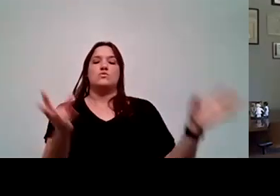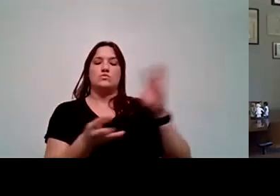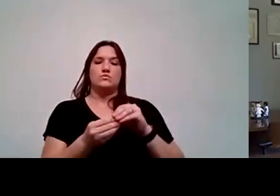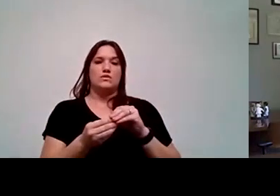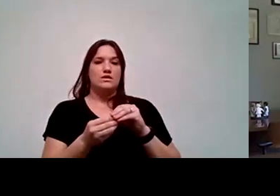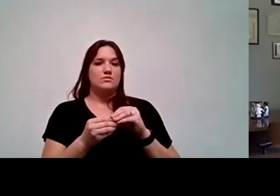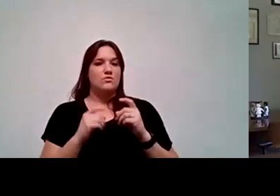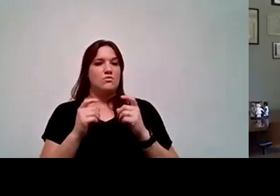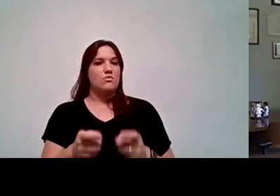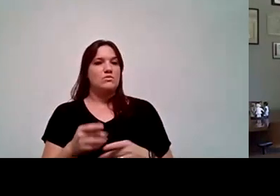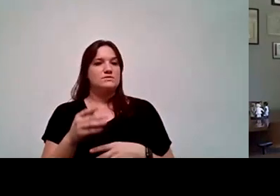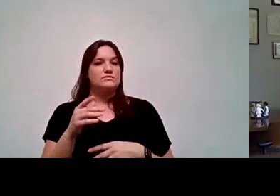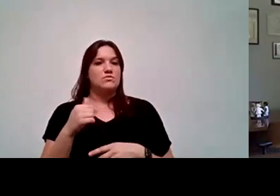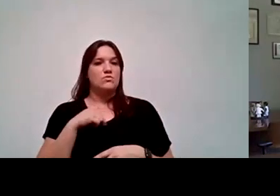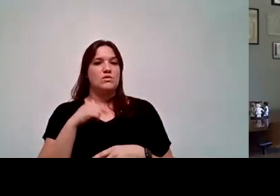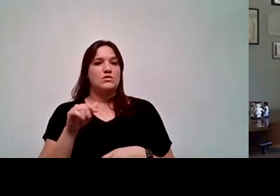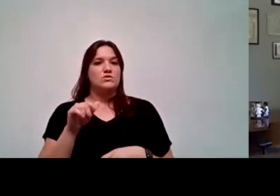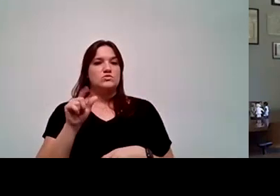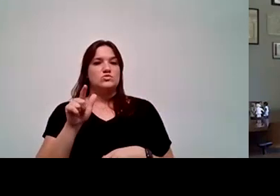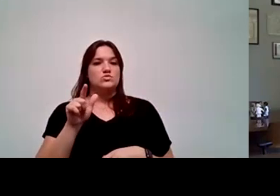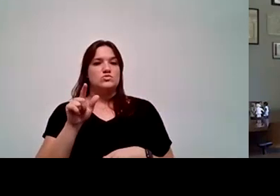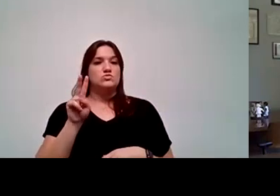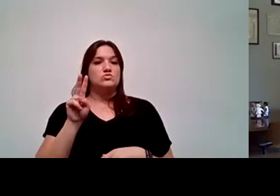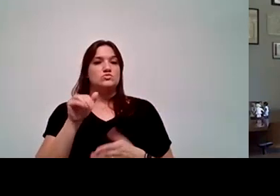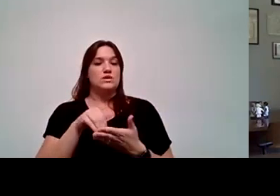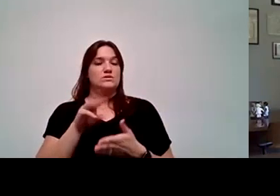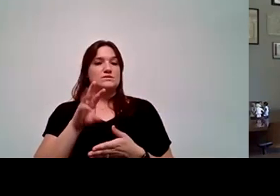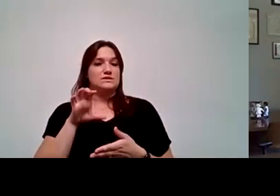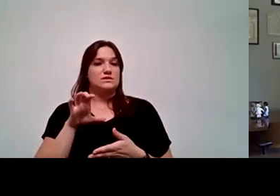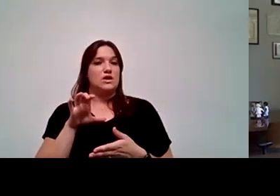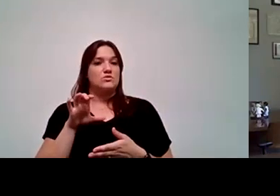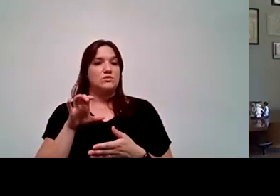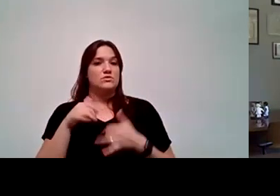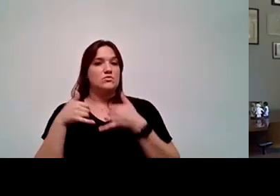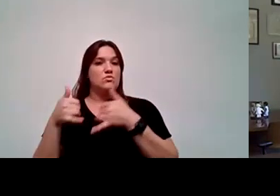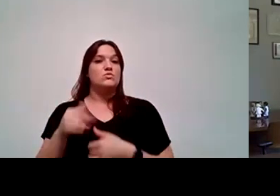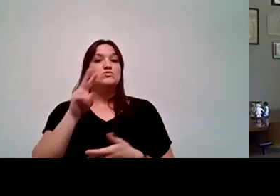Last year, we awarded roughly 2,600 awards. 2,000 of those went to our Hispanic students.